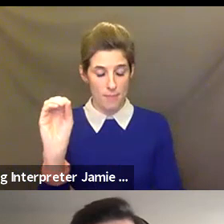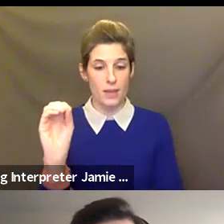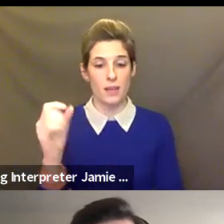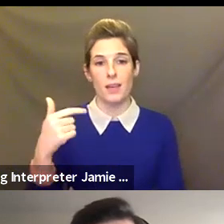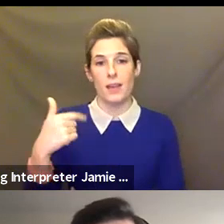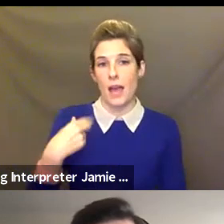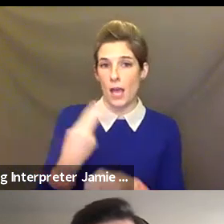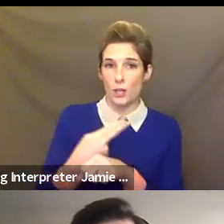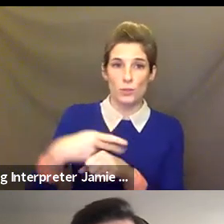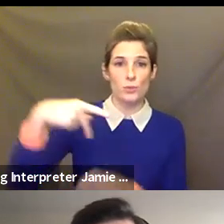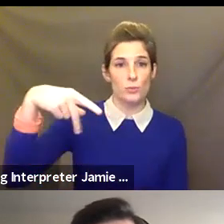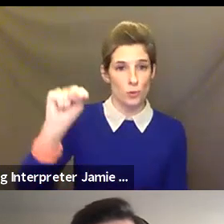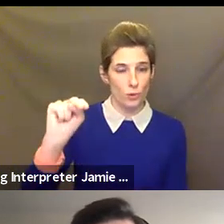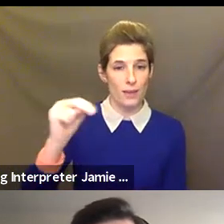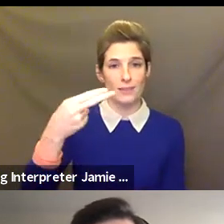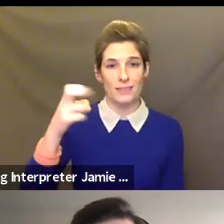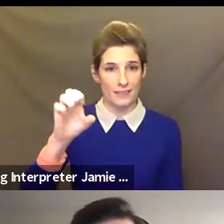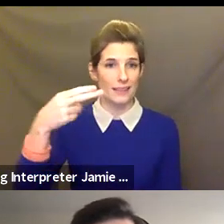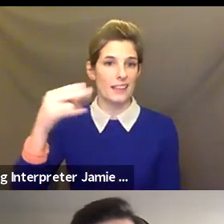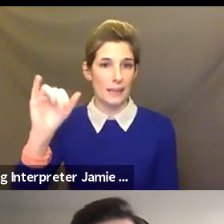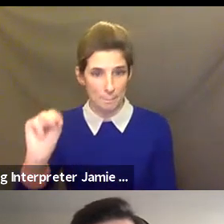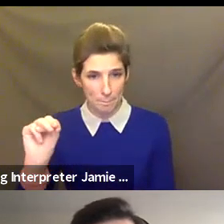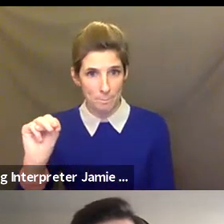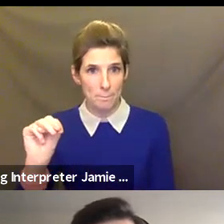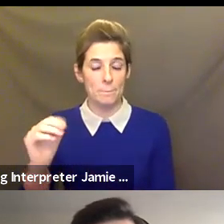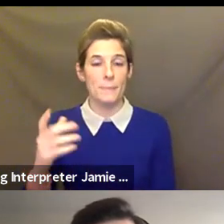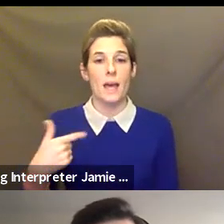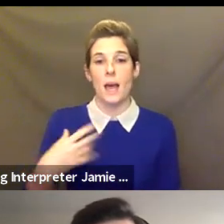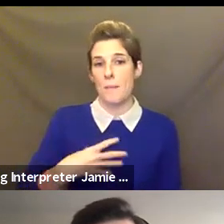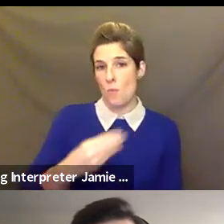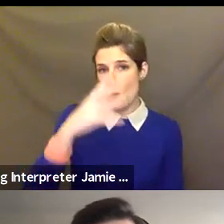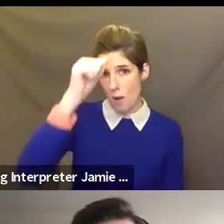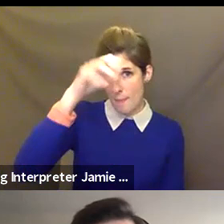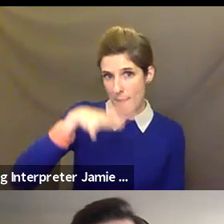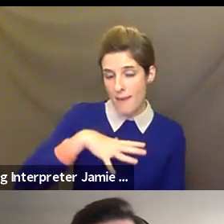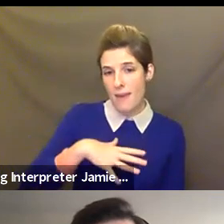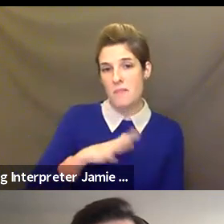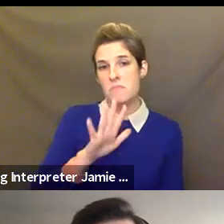in Harlem, New York now. I'm a white man in my mid 30s. I have